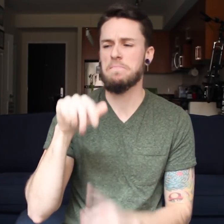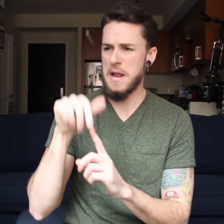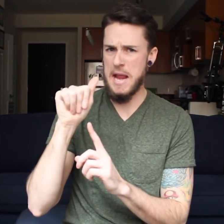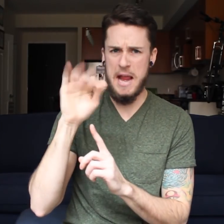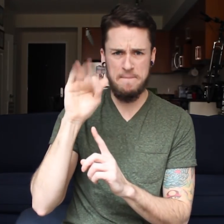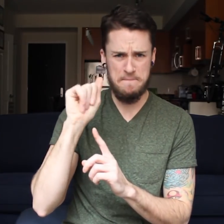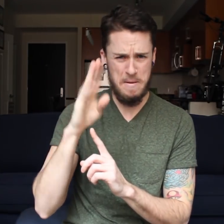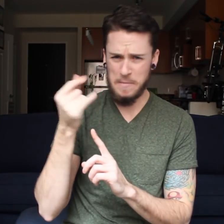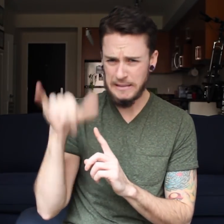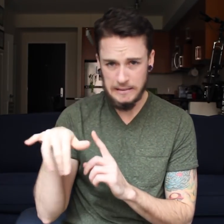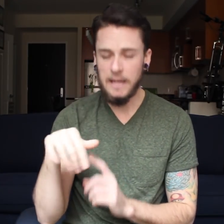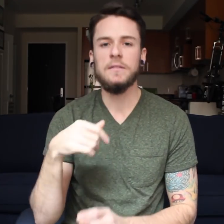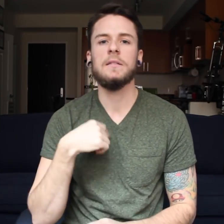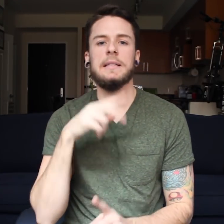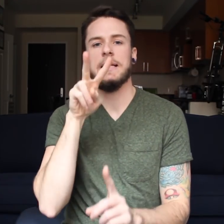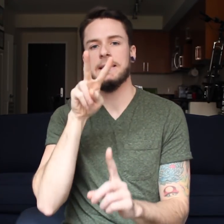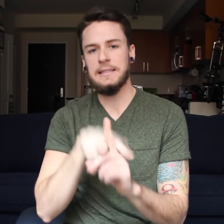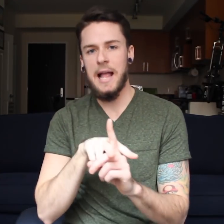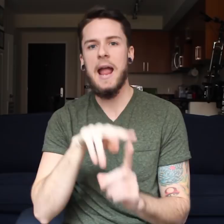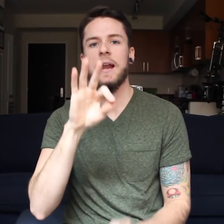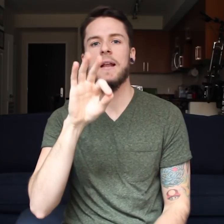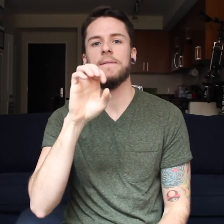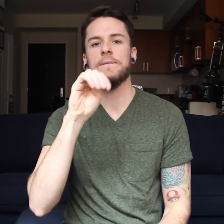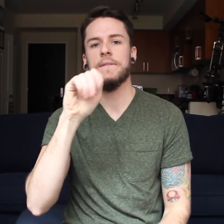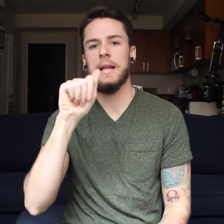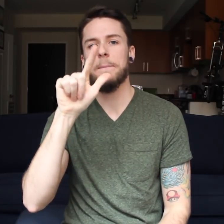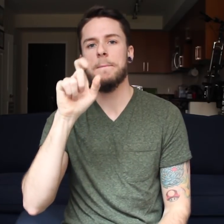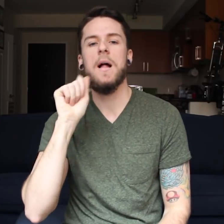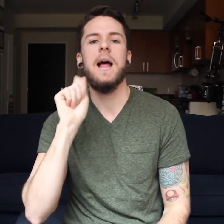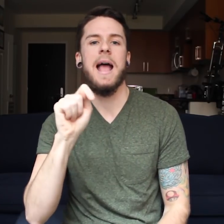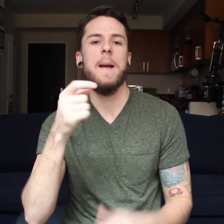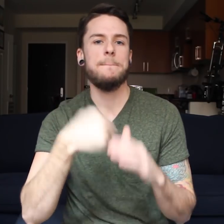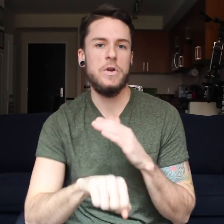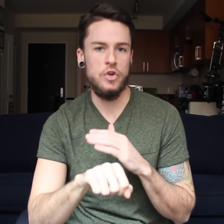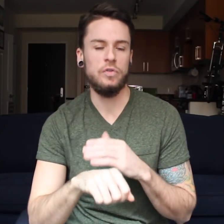which means Assigned Female at Birth.